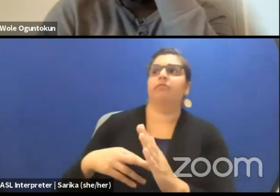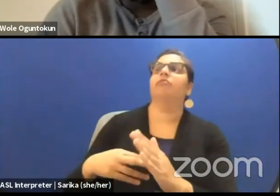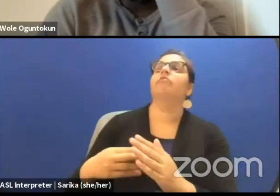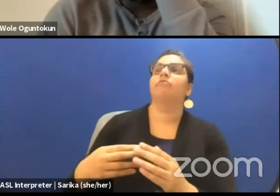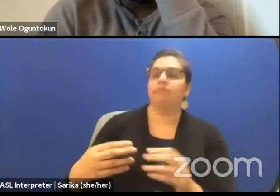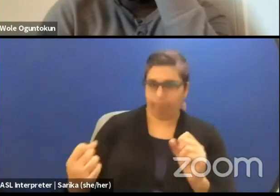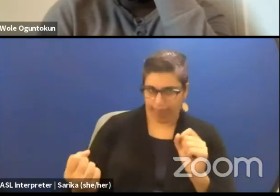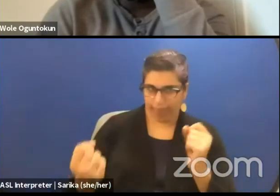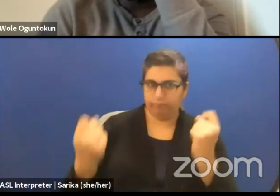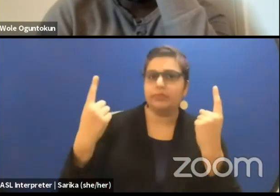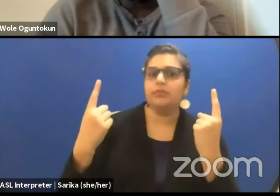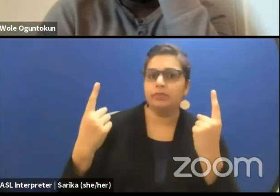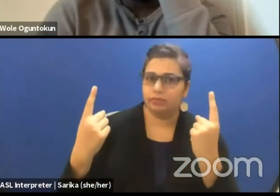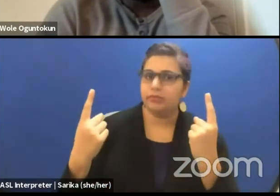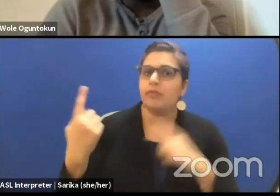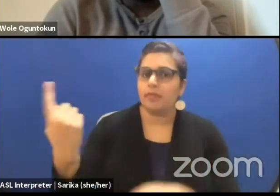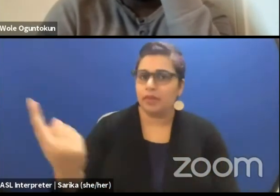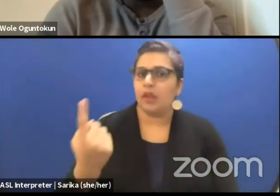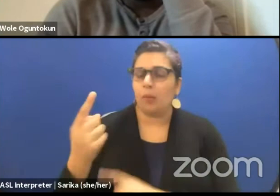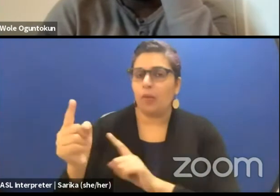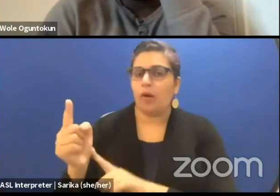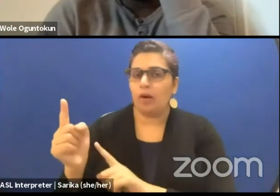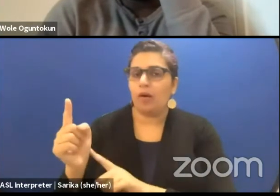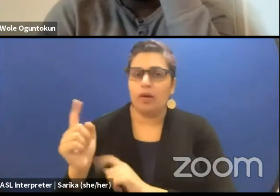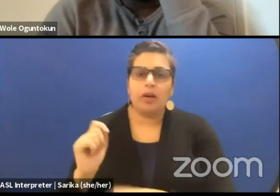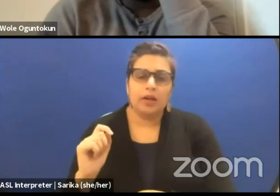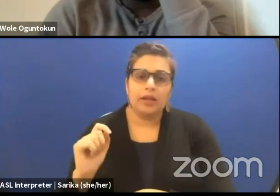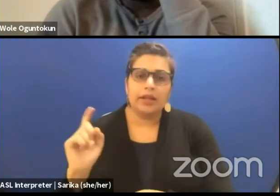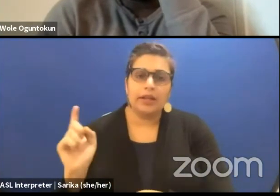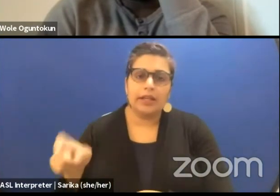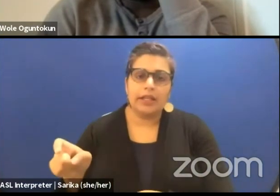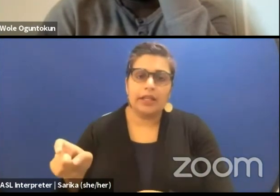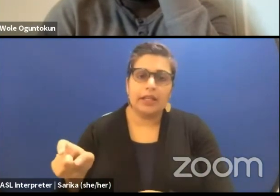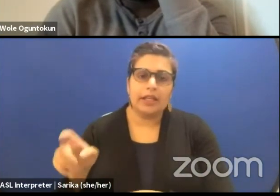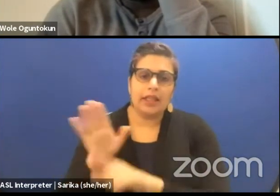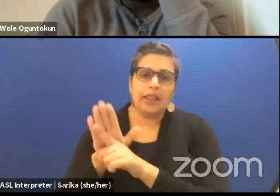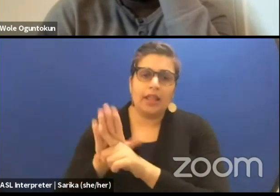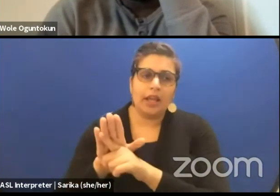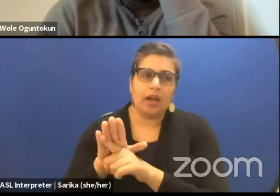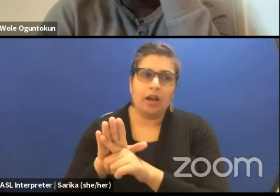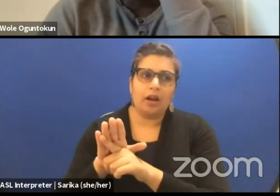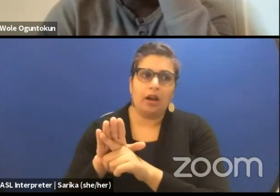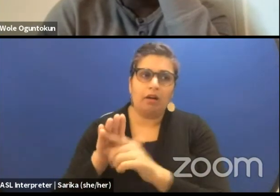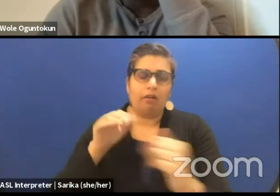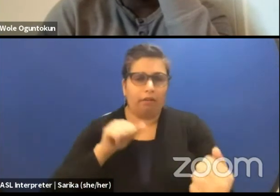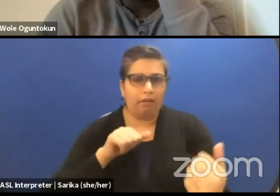that it's someone who his takes are the actual work that's being made.